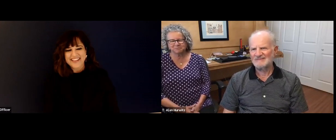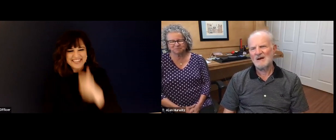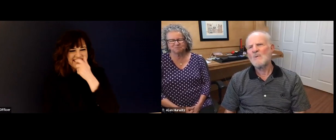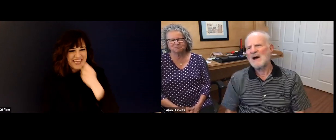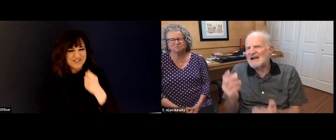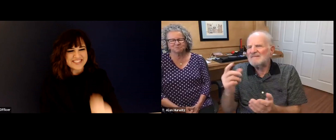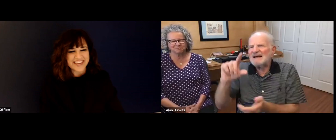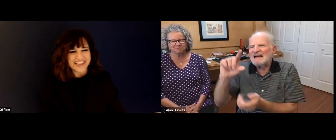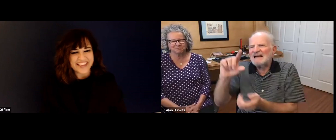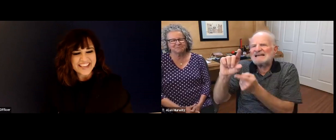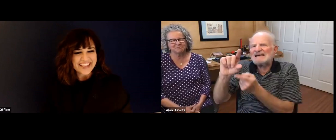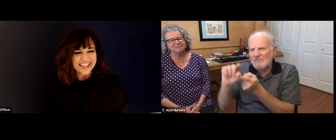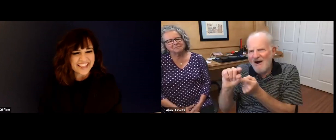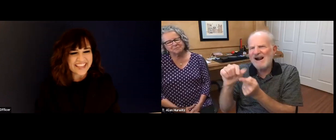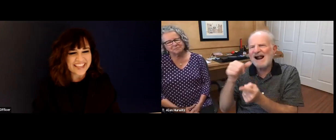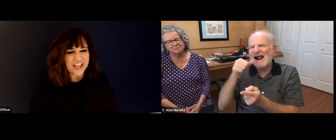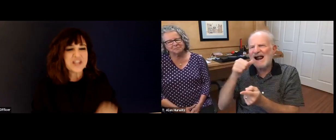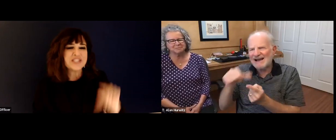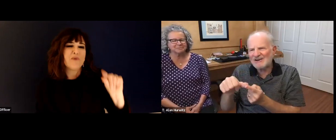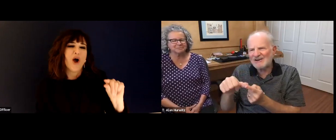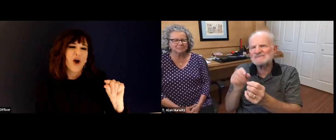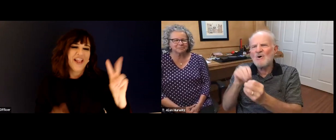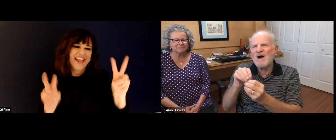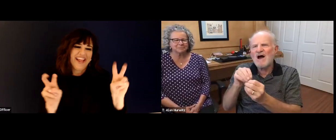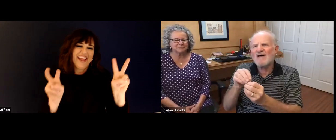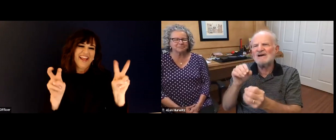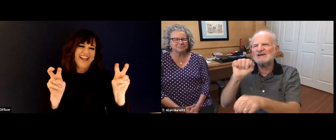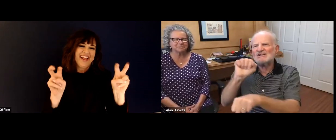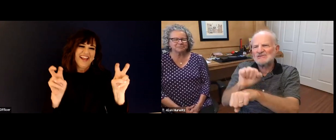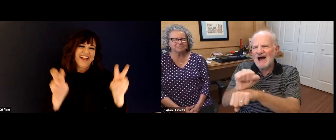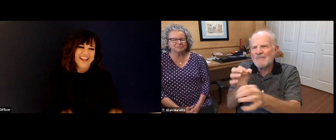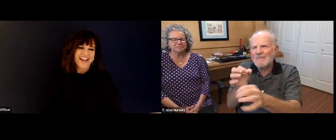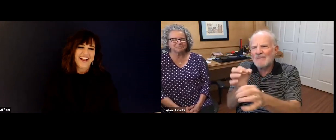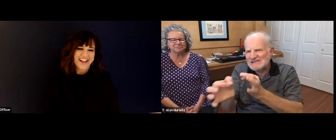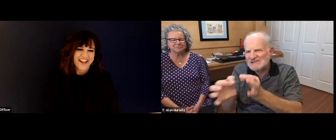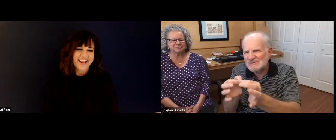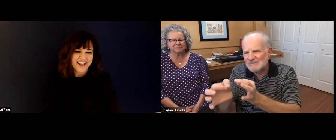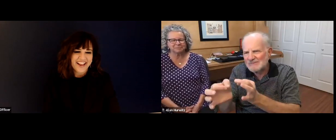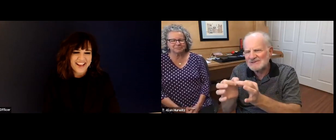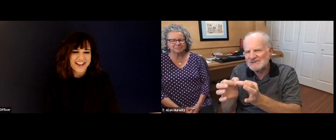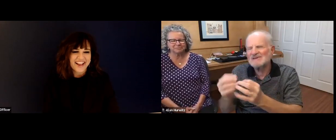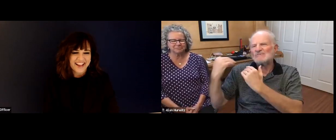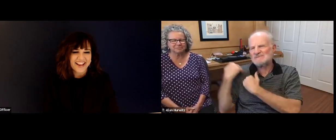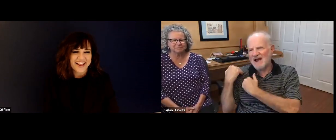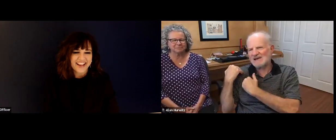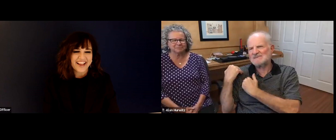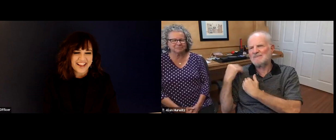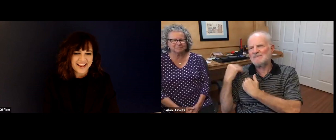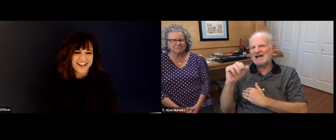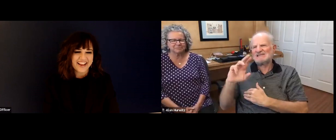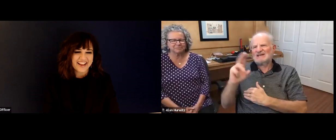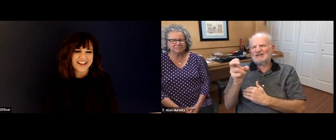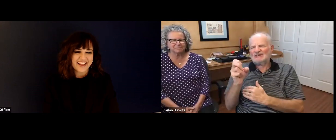Gallaudet, it's called President. Got it? Okay, great. So not CEO, but President, that's very interesting.